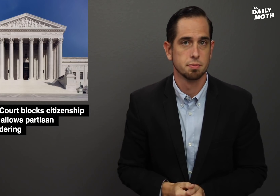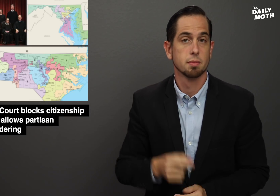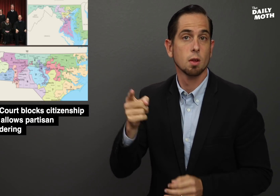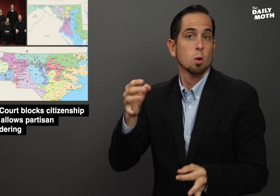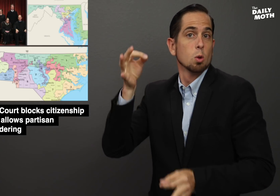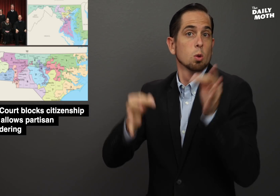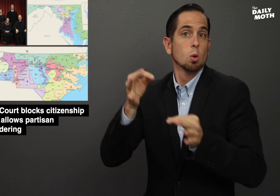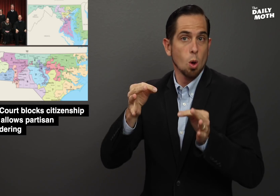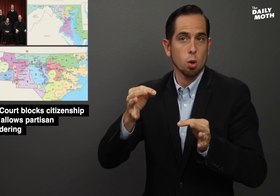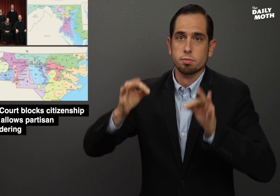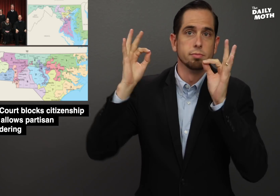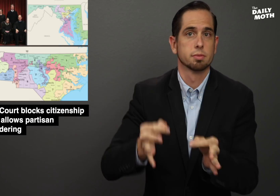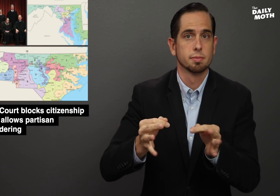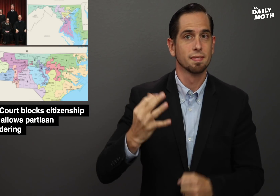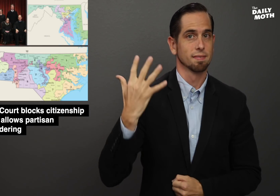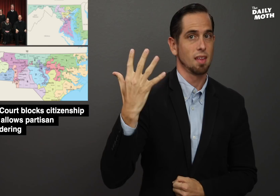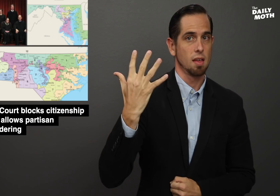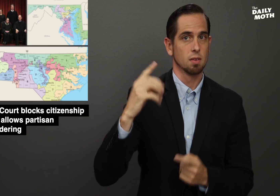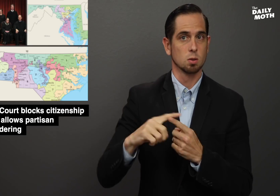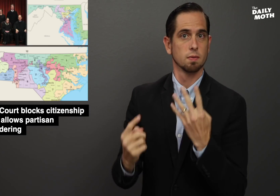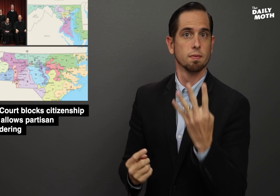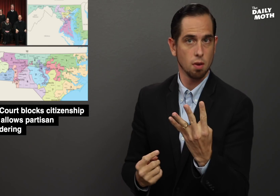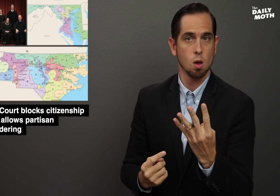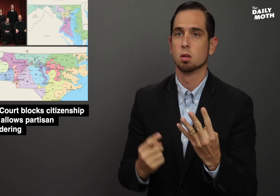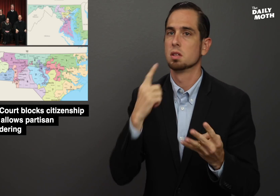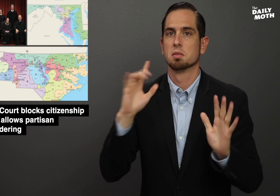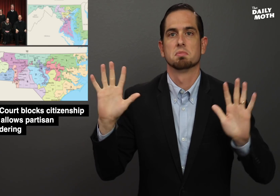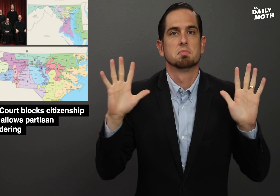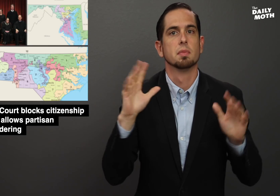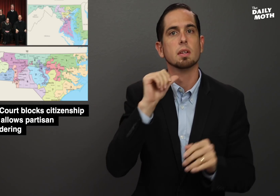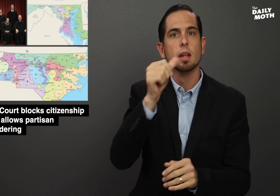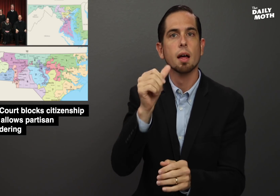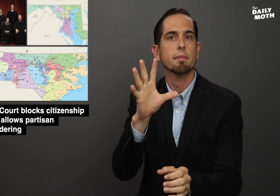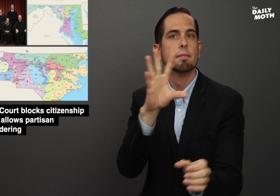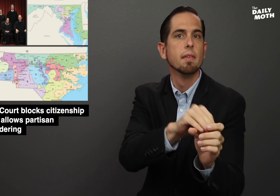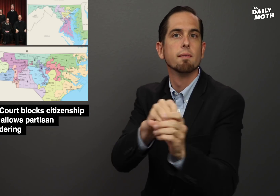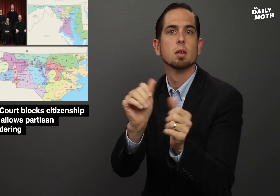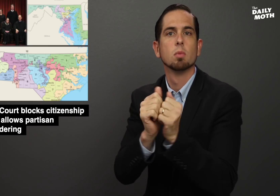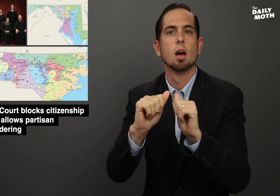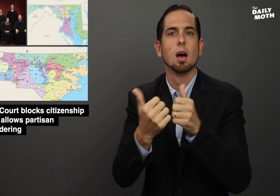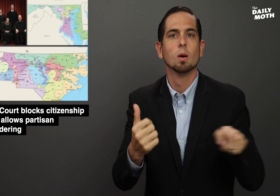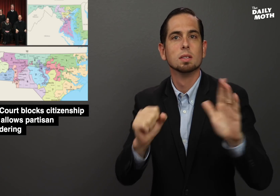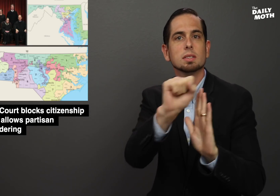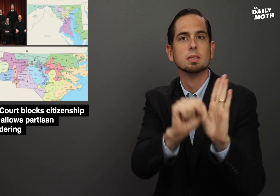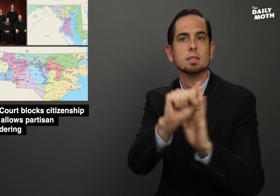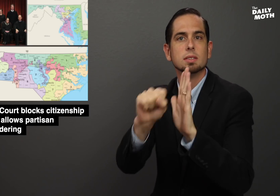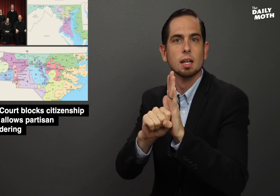The court decided 5-4 to not get involved with how states